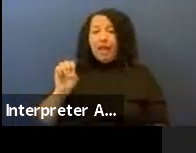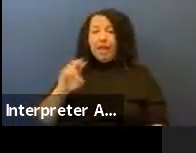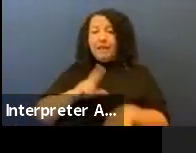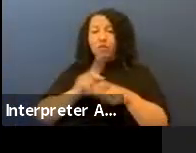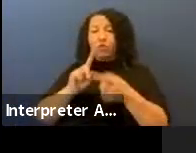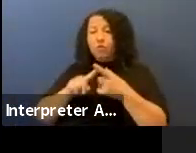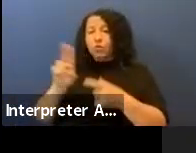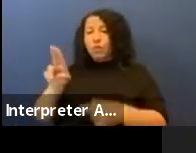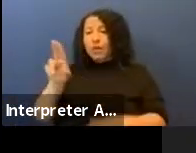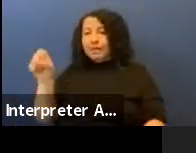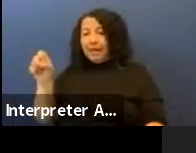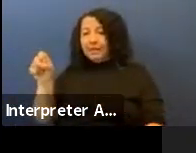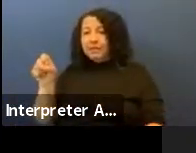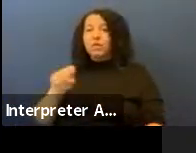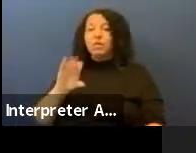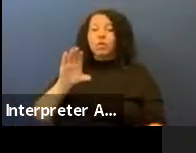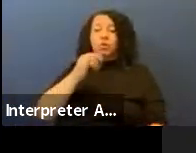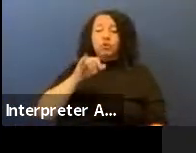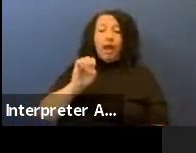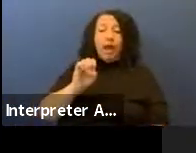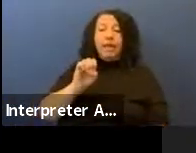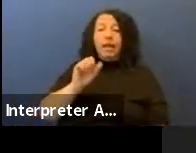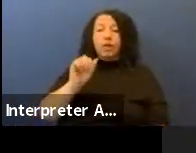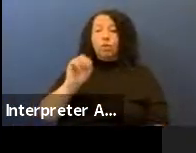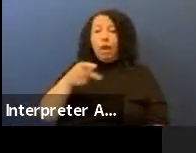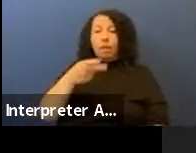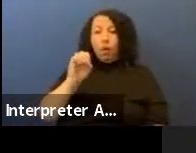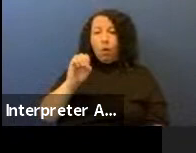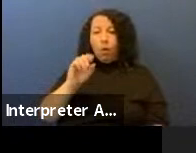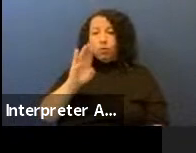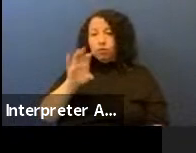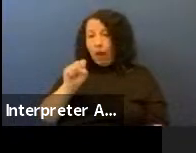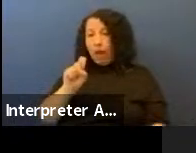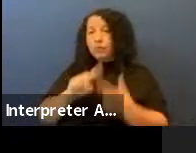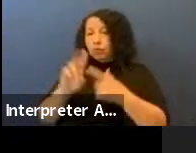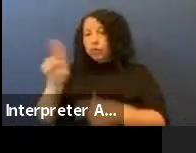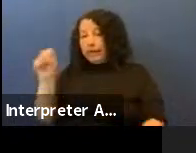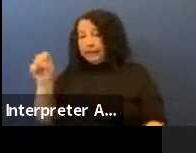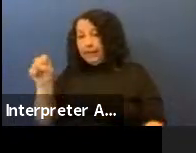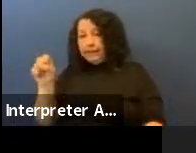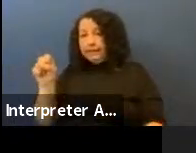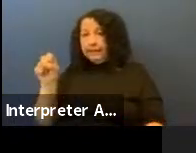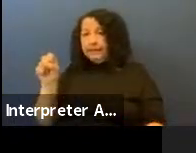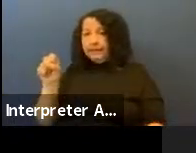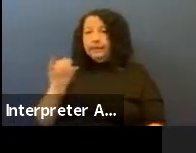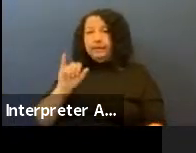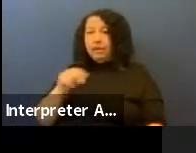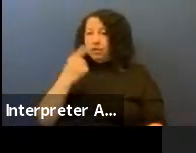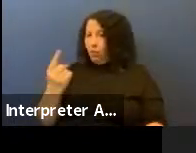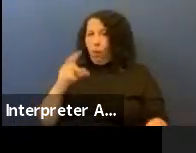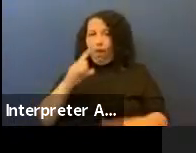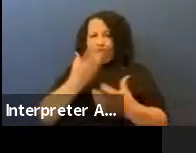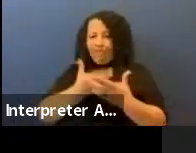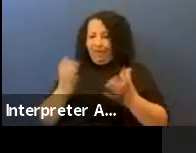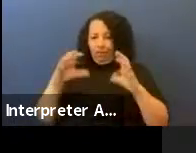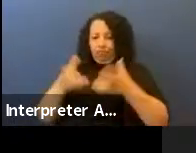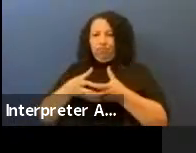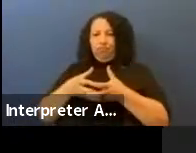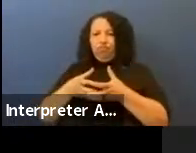Cheyenne Arapahoe Tribes to the United States, that's all one thing. That's a political